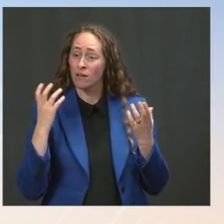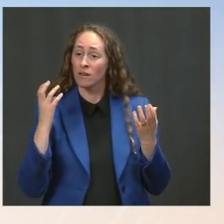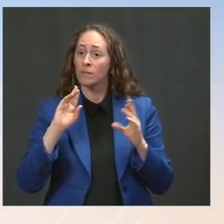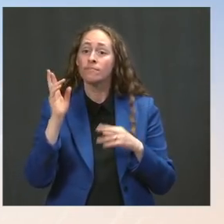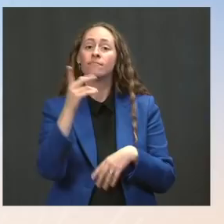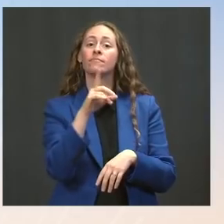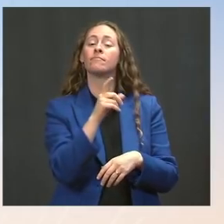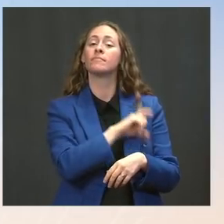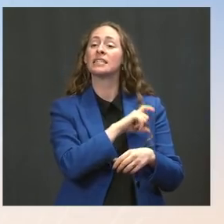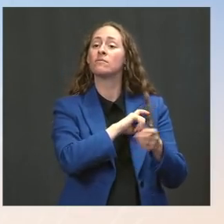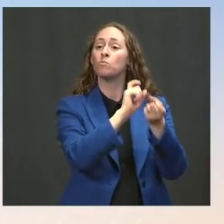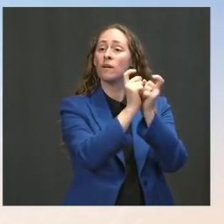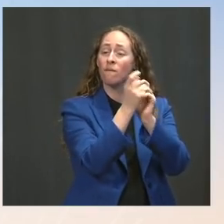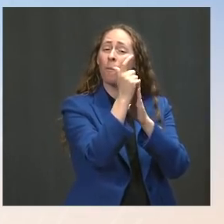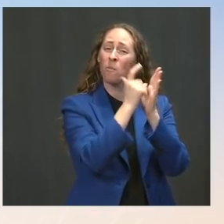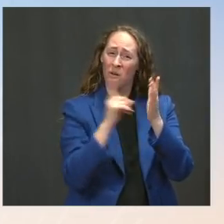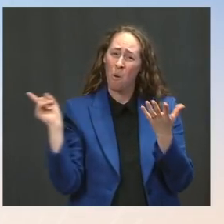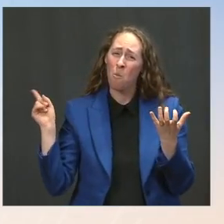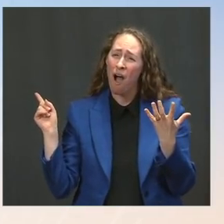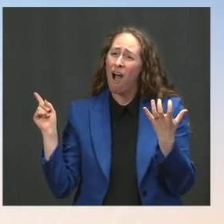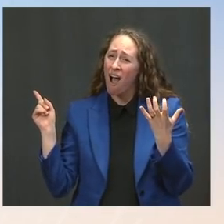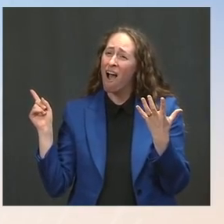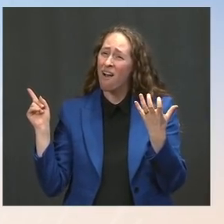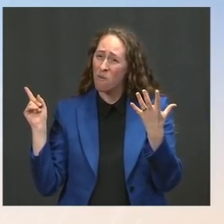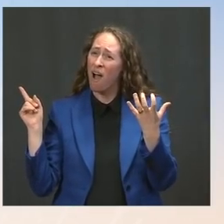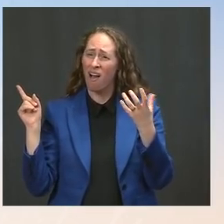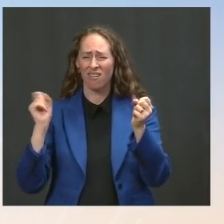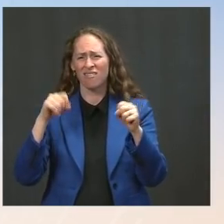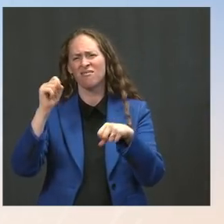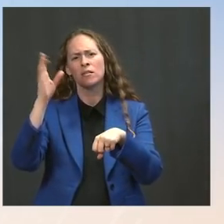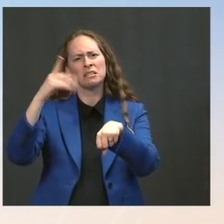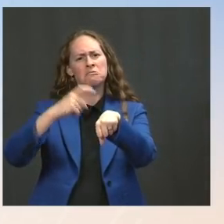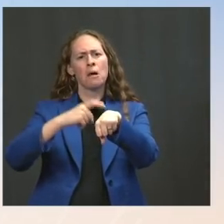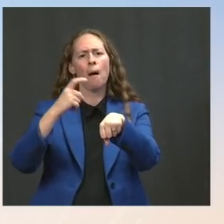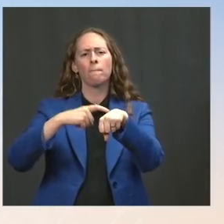He believes both are long overdue. It requires Congress moving forward